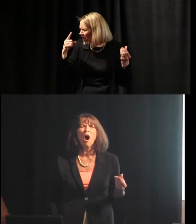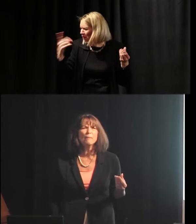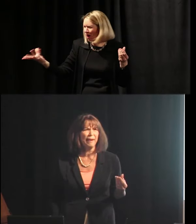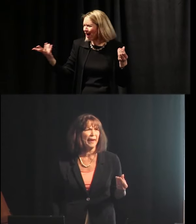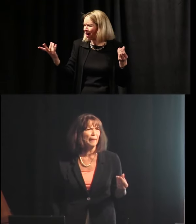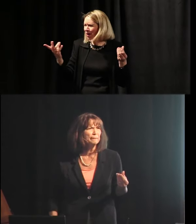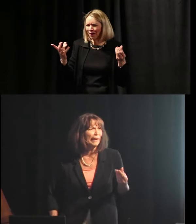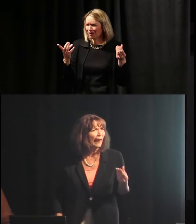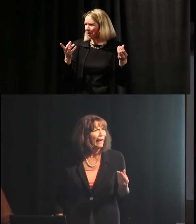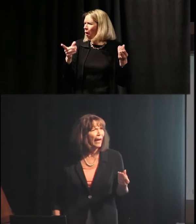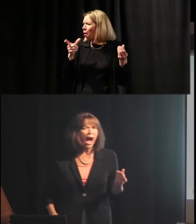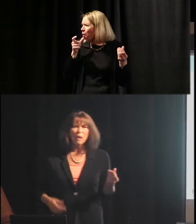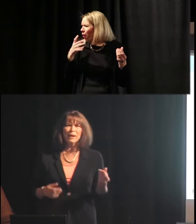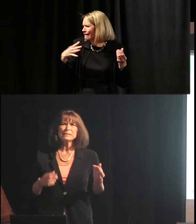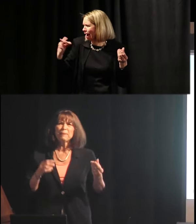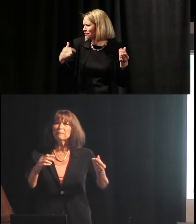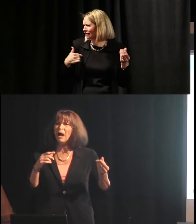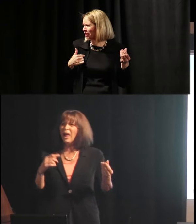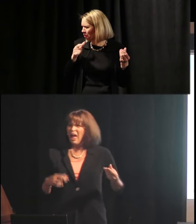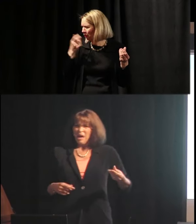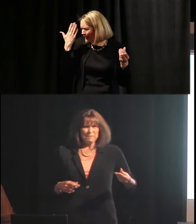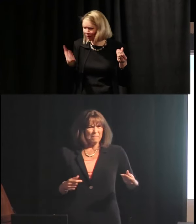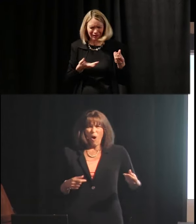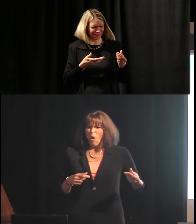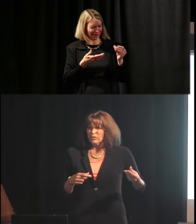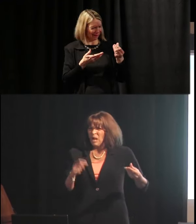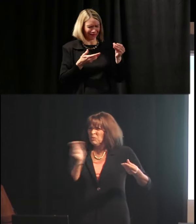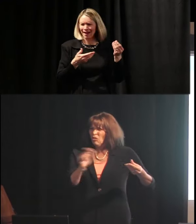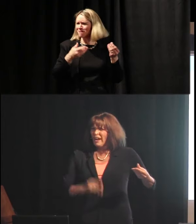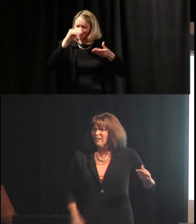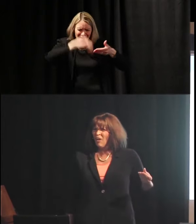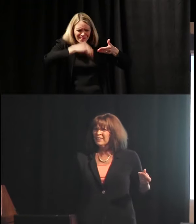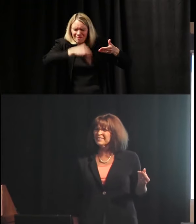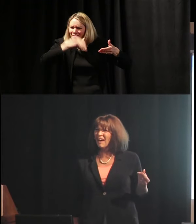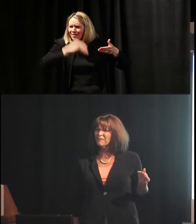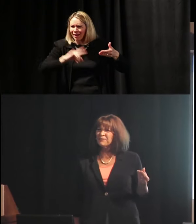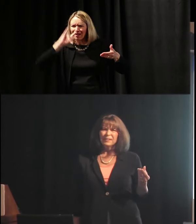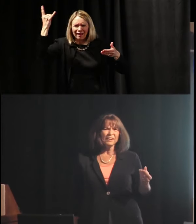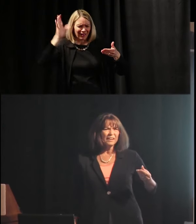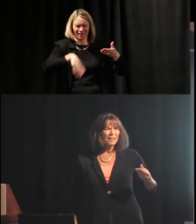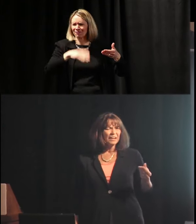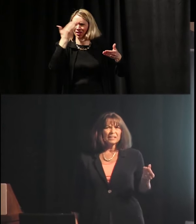who nominated me!” I don’t want to spend my whole summer writing all this stuff.